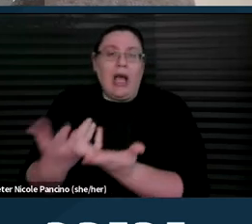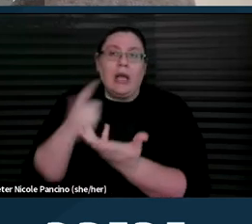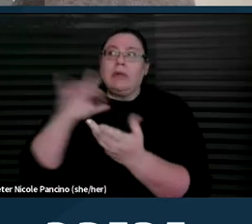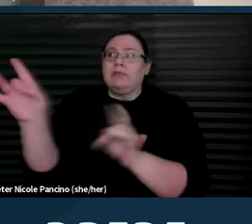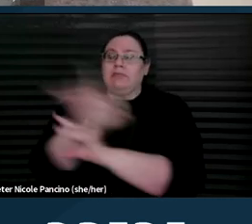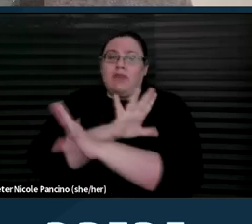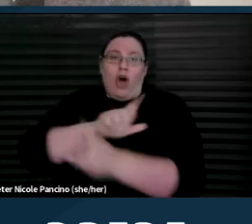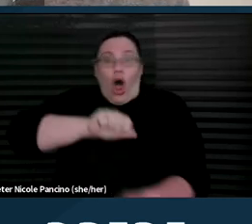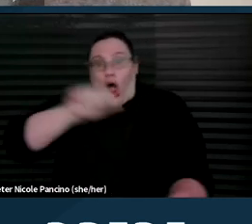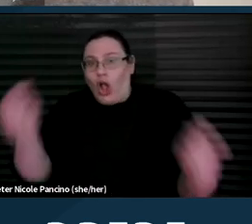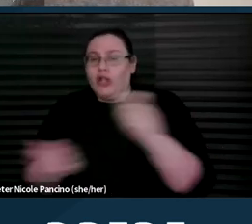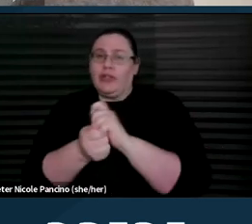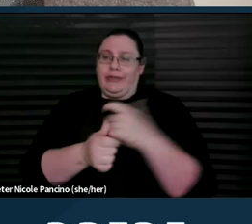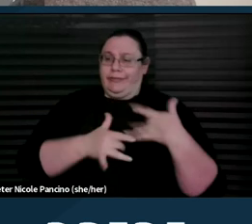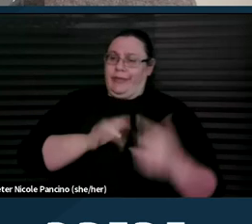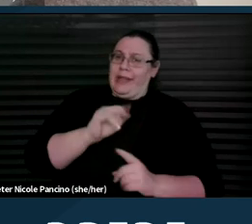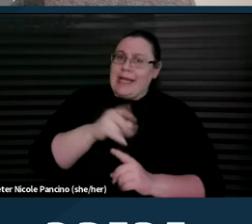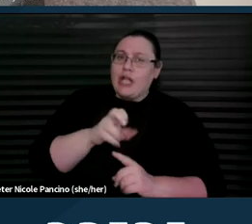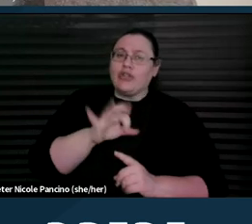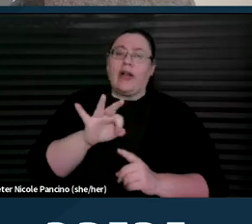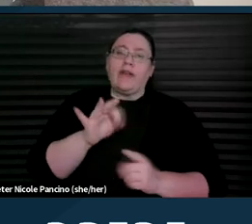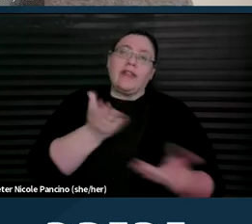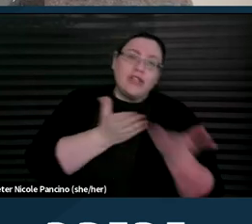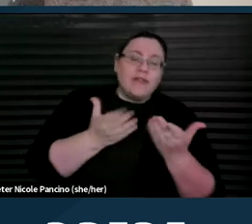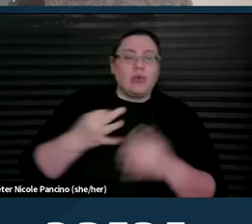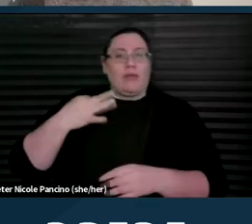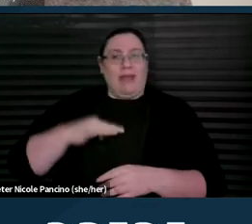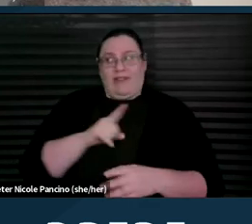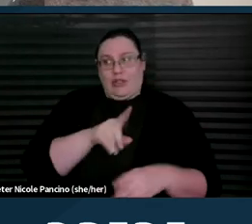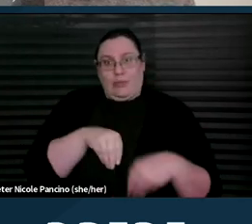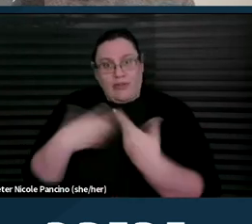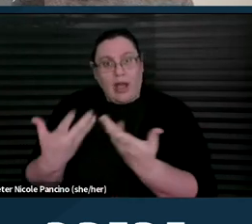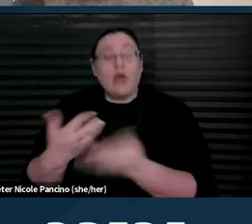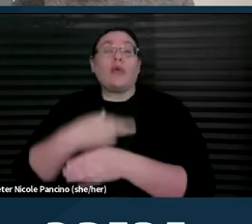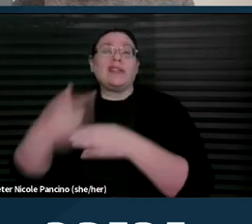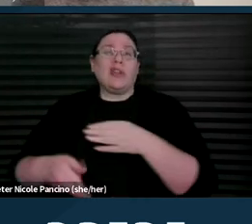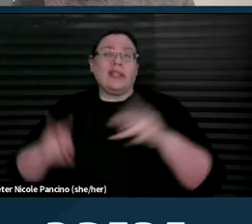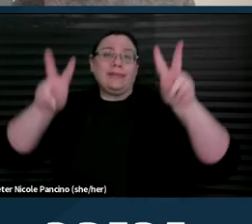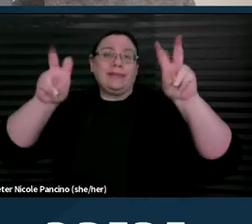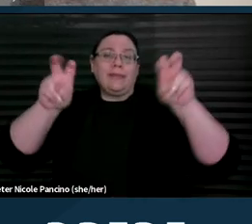of the services or benefits provided or result in a quote unquote "undue burden."